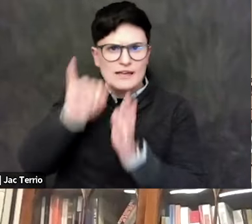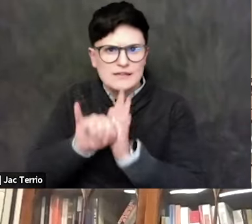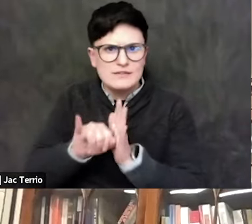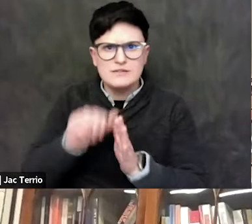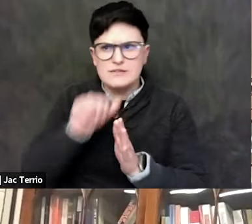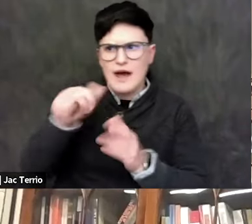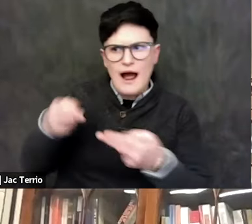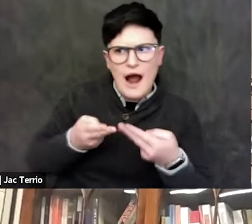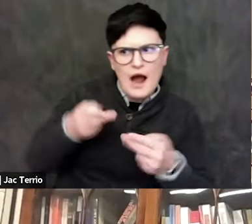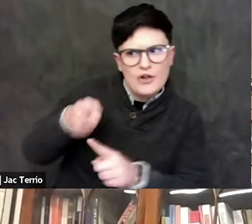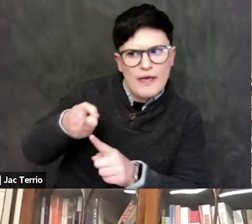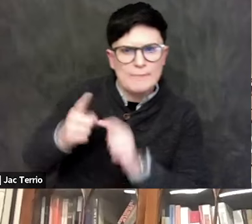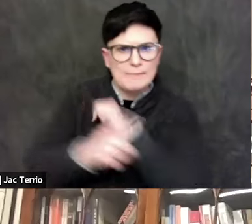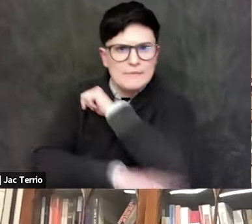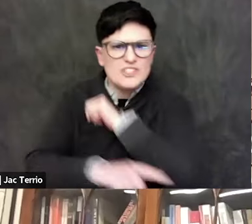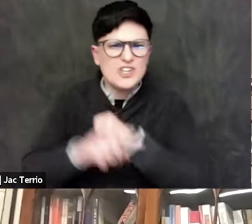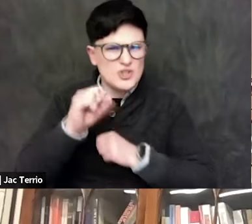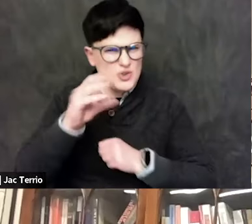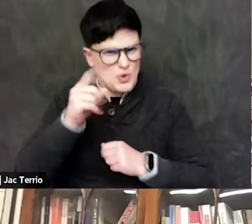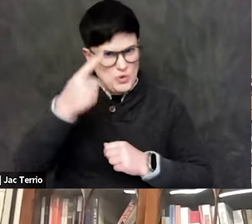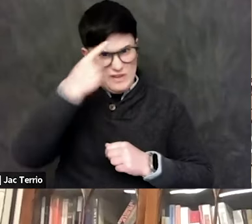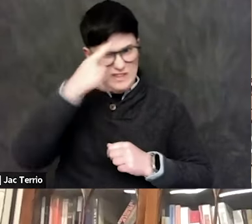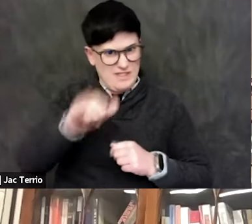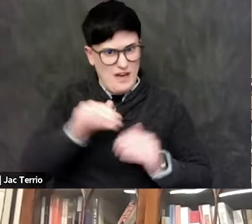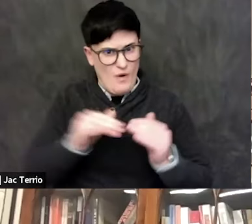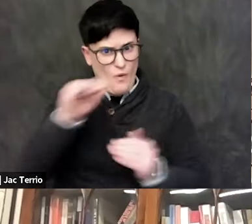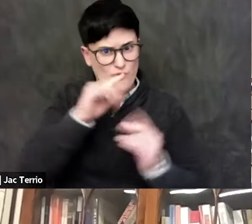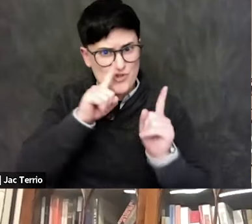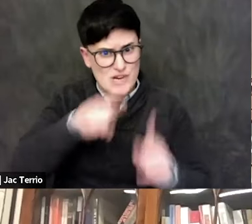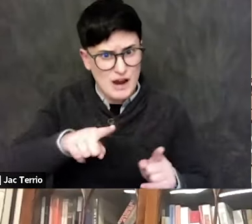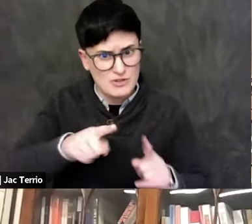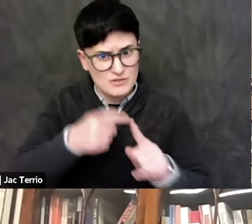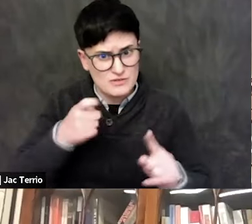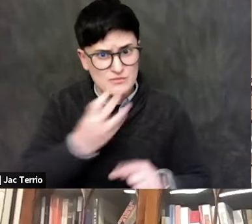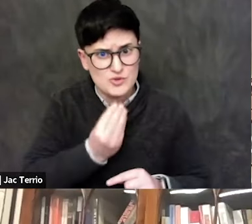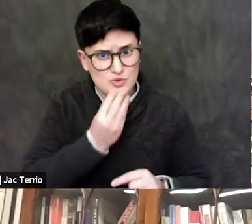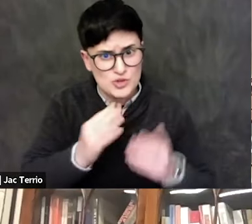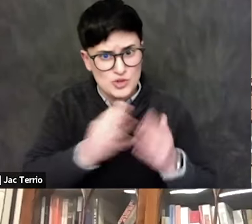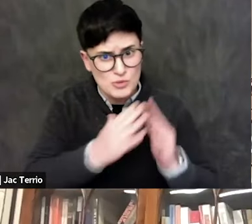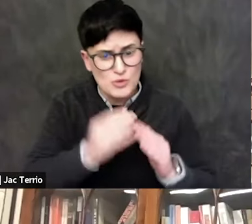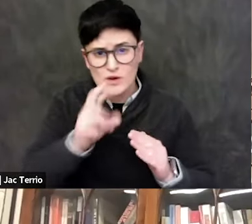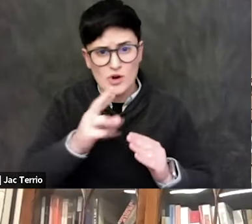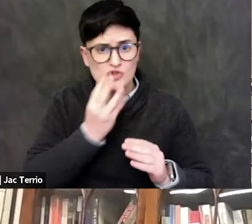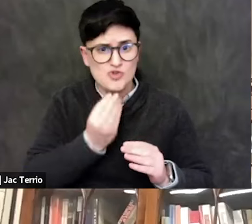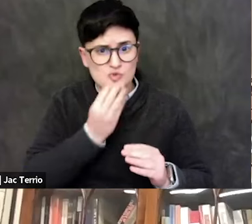on the part of the Jewish community there, or Jewish donors to the Harvard students?